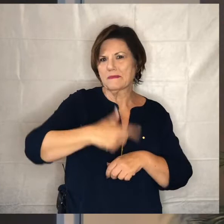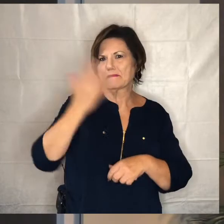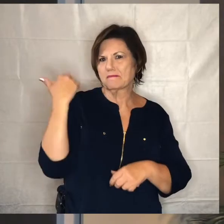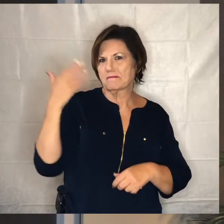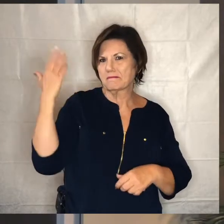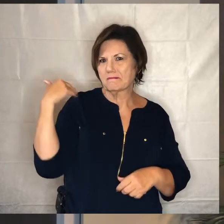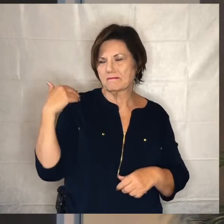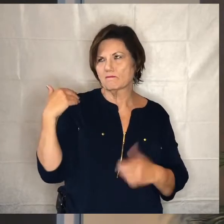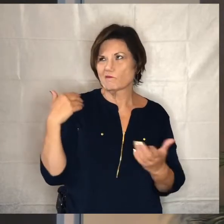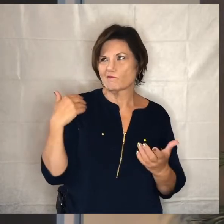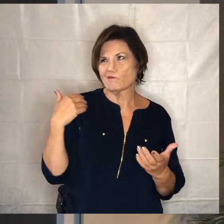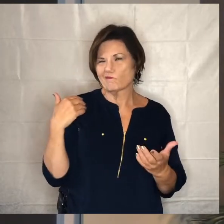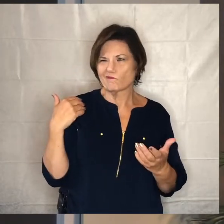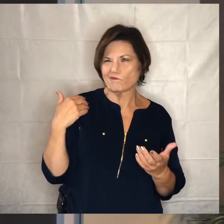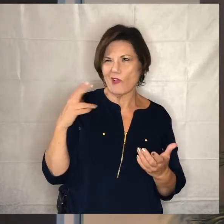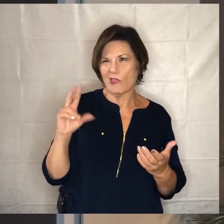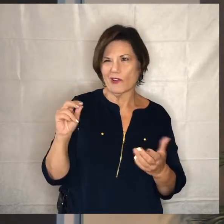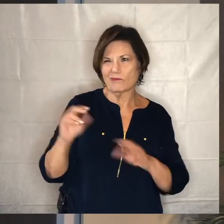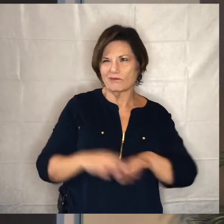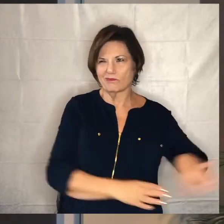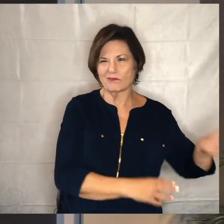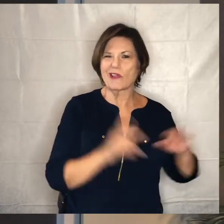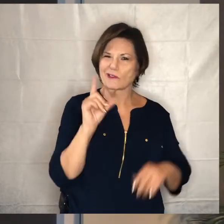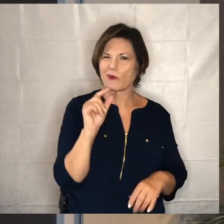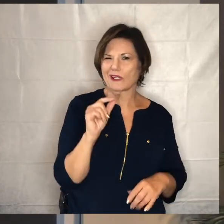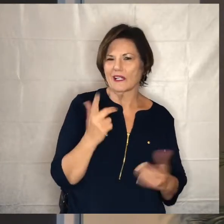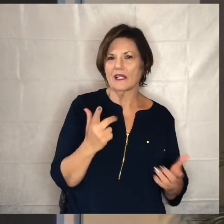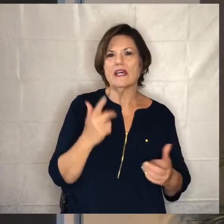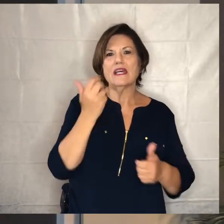maybe not 30 more like 20. but each martin luther king